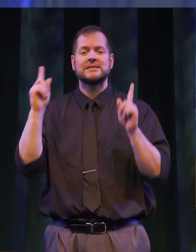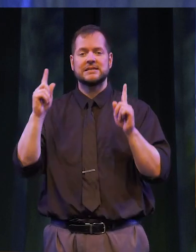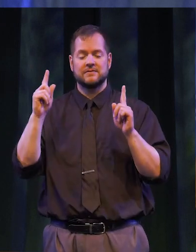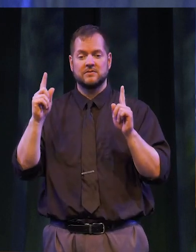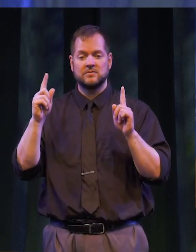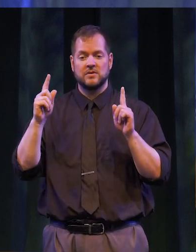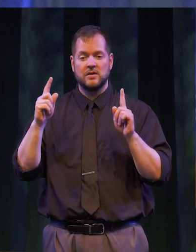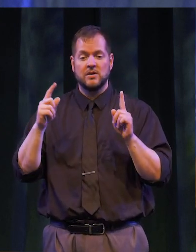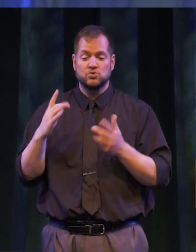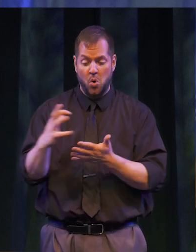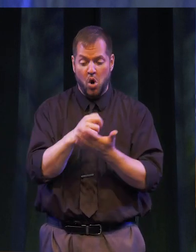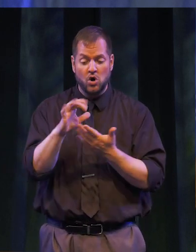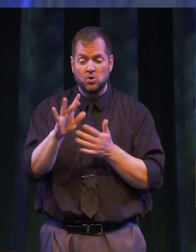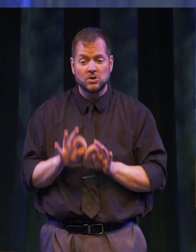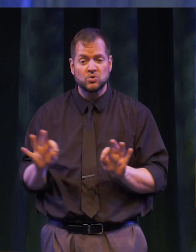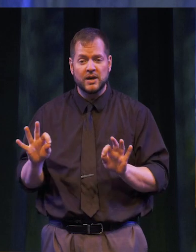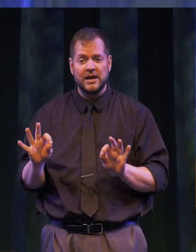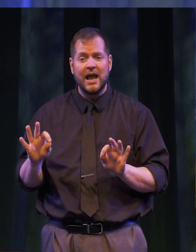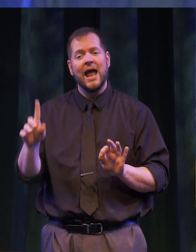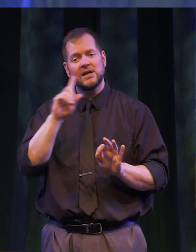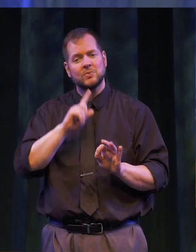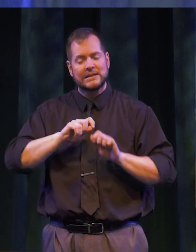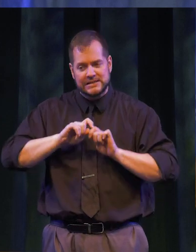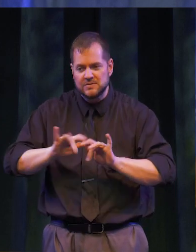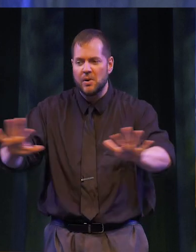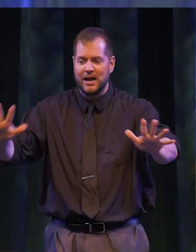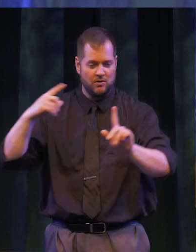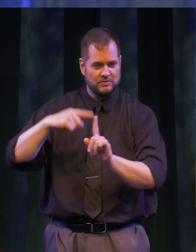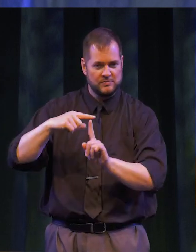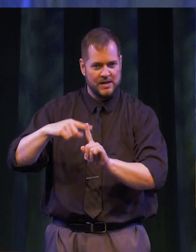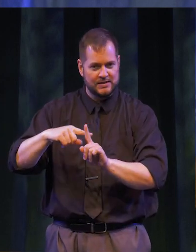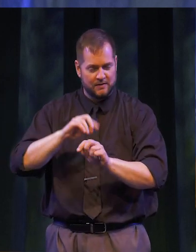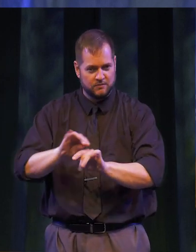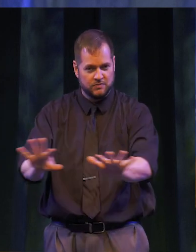and successes to earn your degree -- have spread positive ripples; and, it may be with